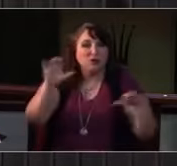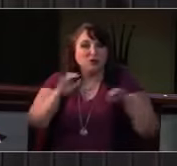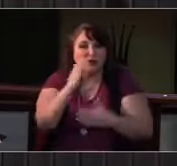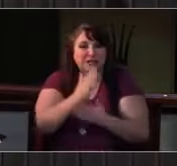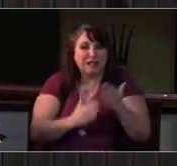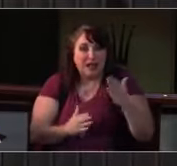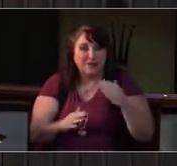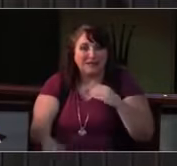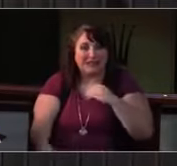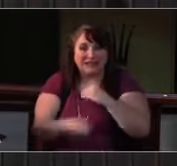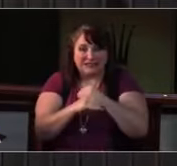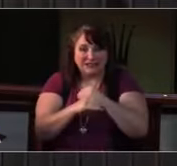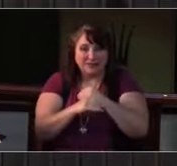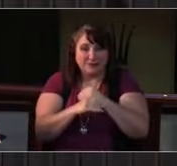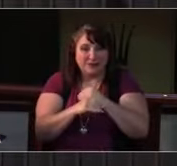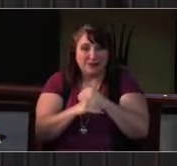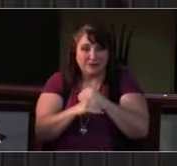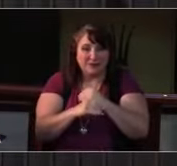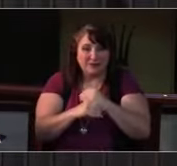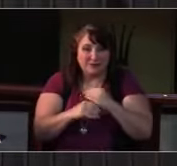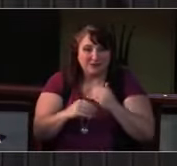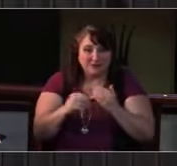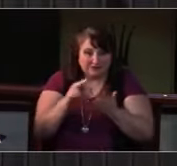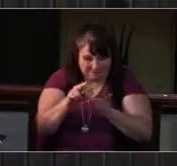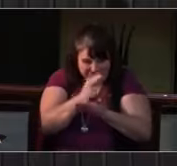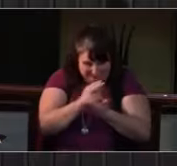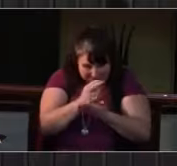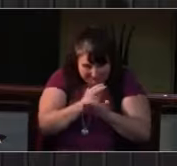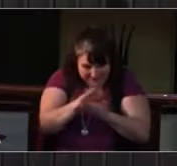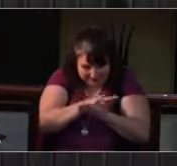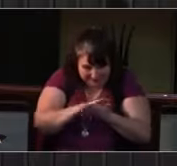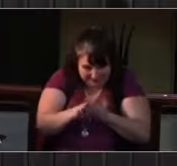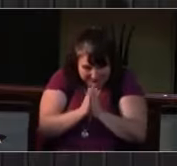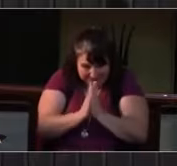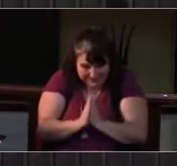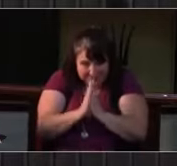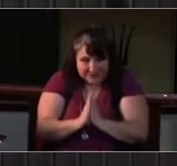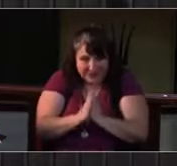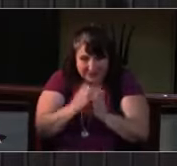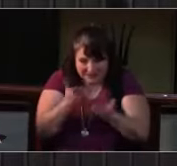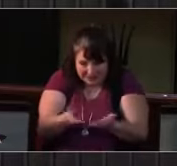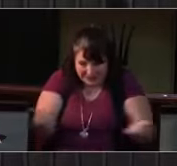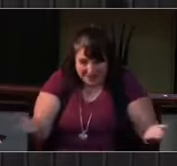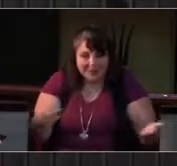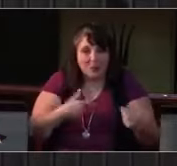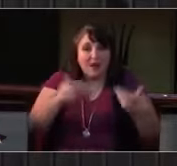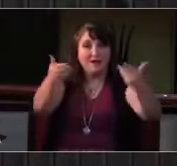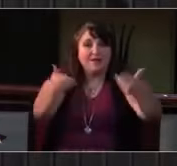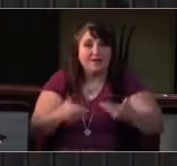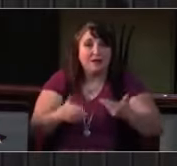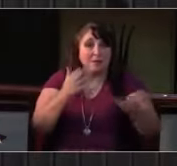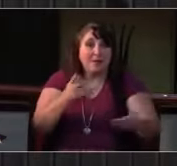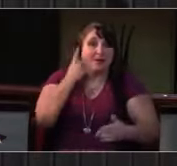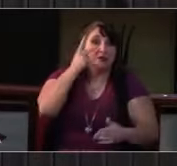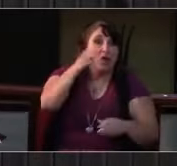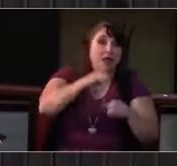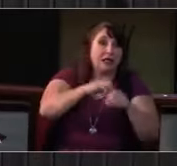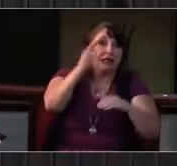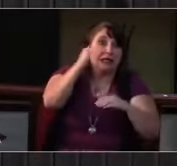well at least some of us in person, next Sunday. And... St. Matt's Book Club is coming up